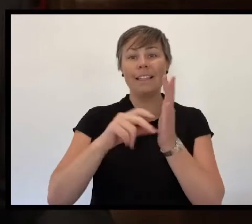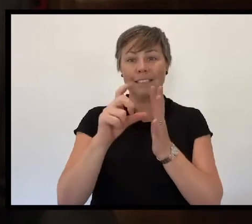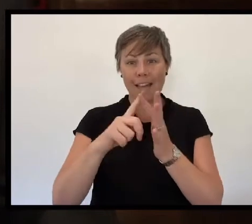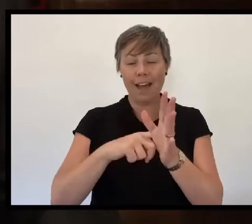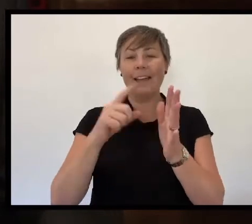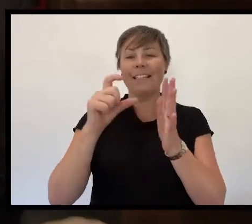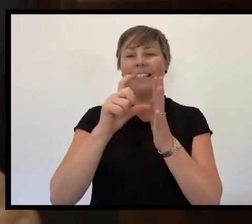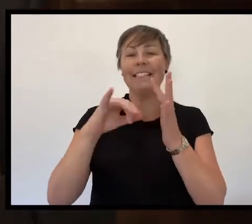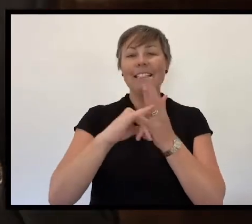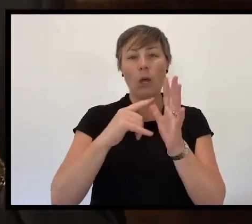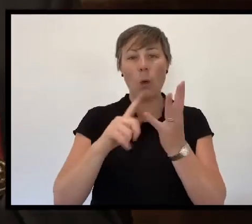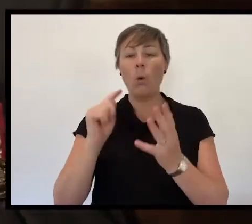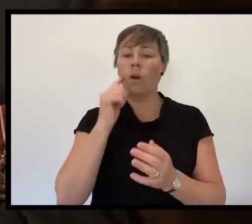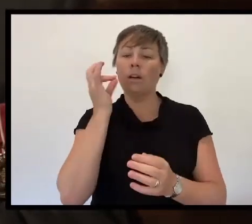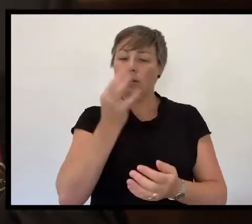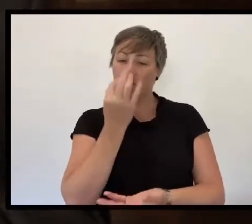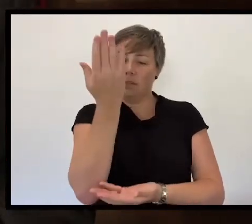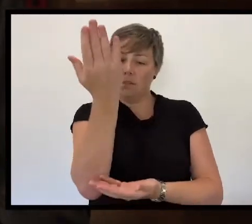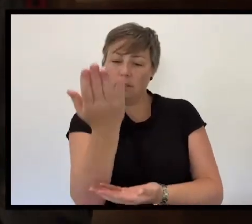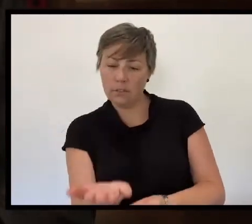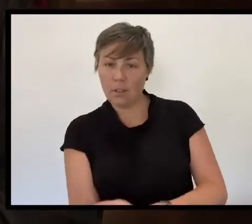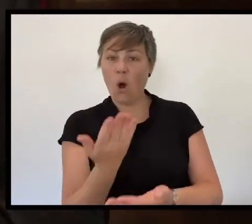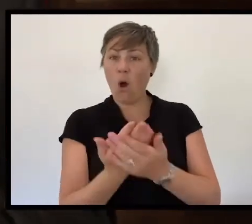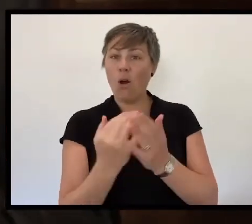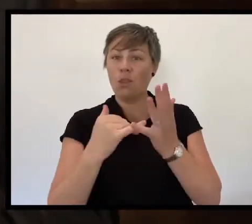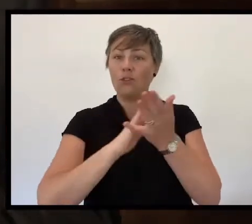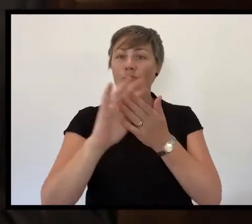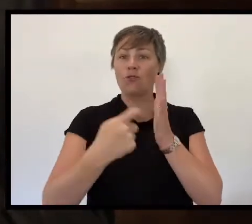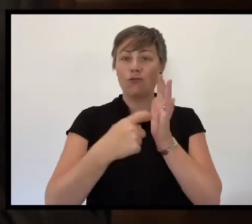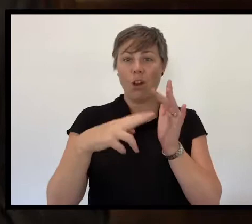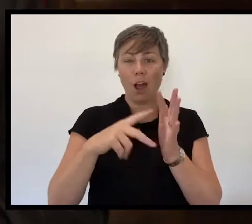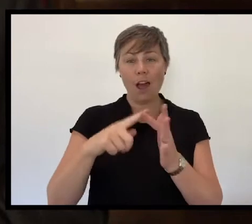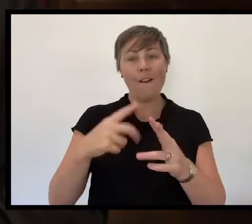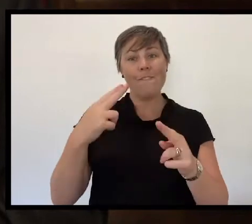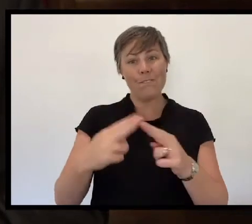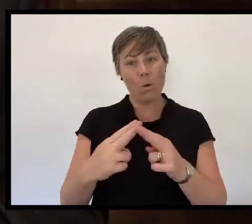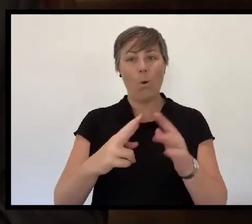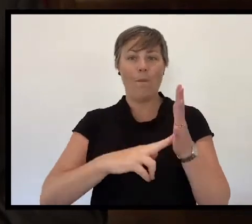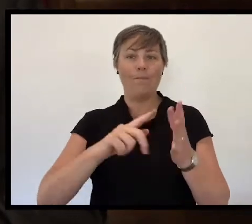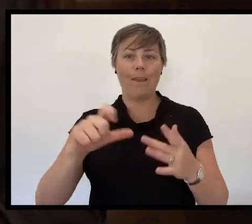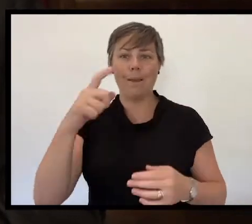will lay a wreath at the Stone of Remembrance on behalf of the people of Victoria.